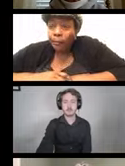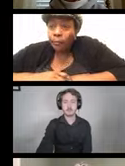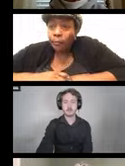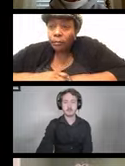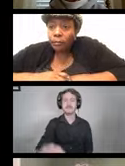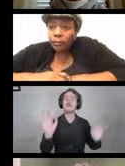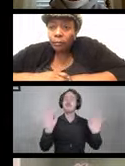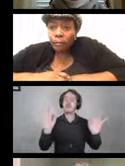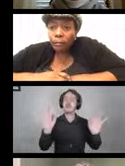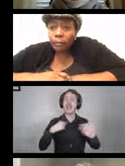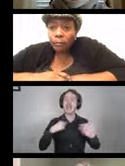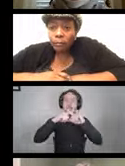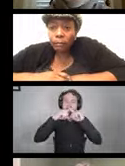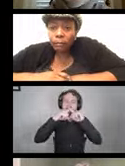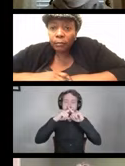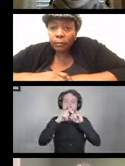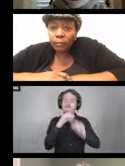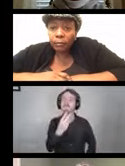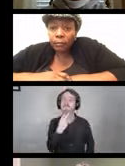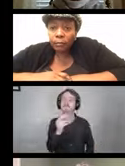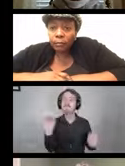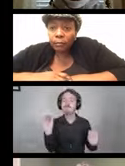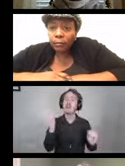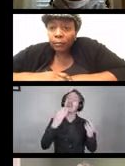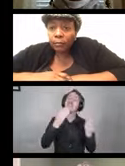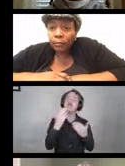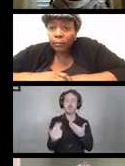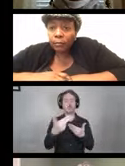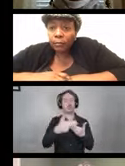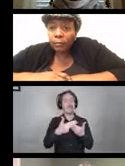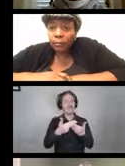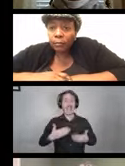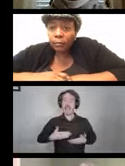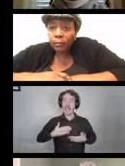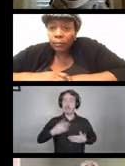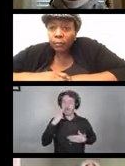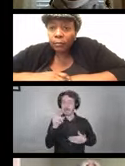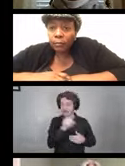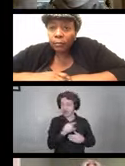Liz Persaud: There we go. Thank you for joining us today. As Carolyn said, my name is Liz Persaud,